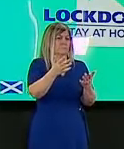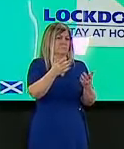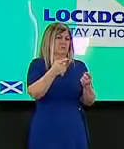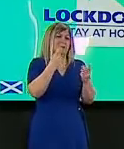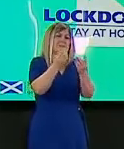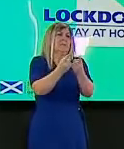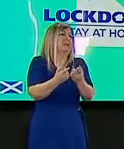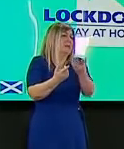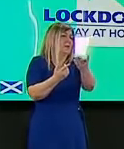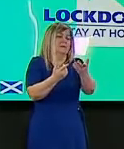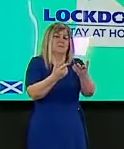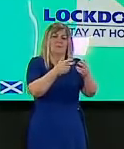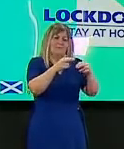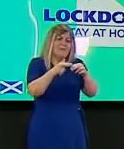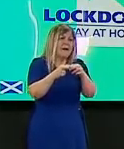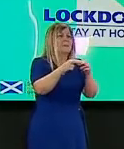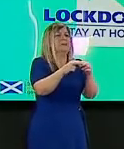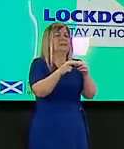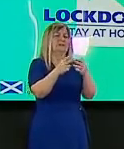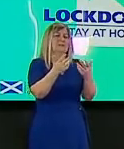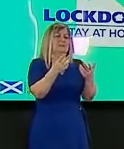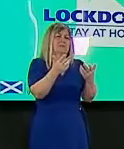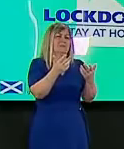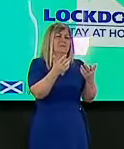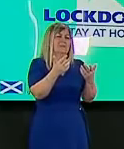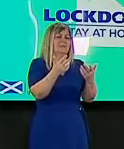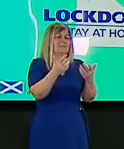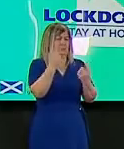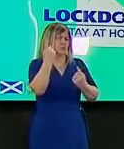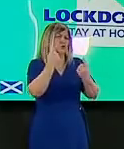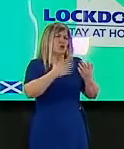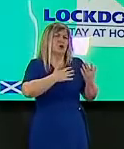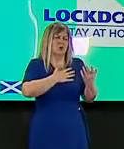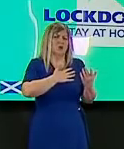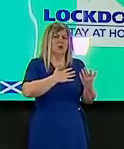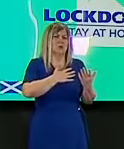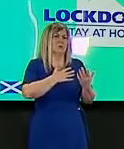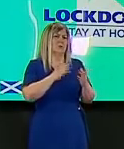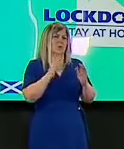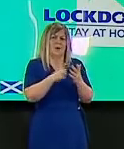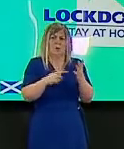and the consultations who are really concerned that without it being law um care home providers